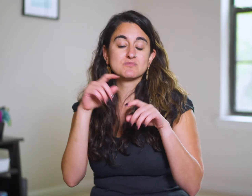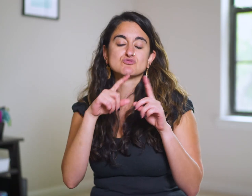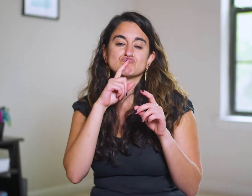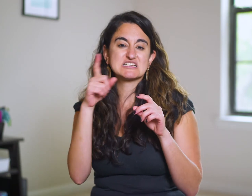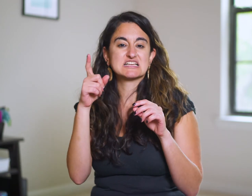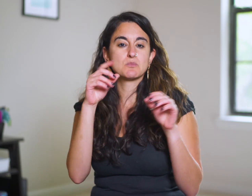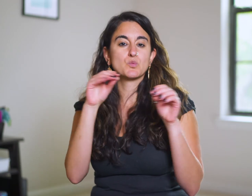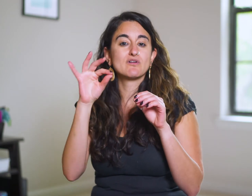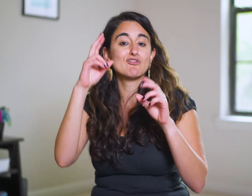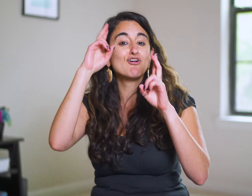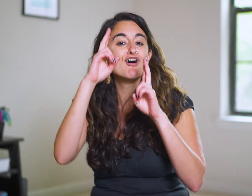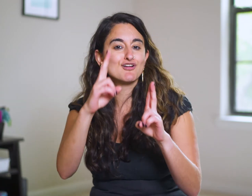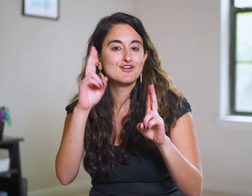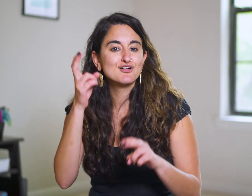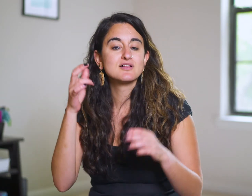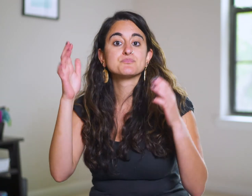but it seems more like a move of honor.